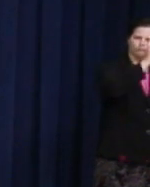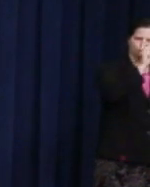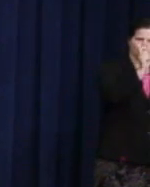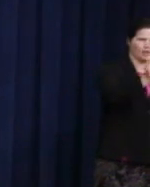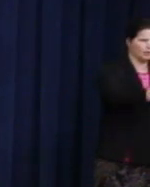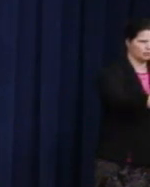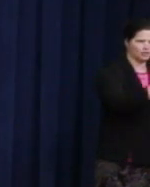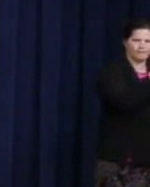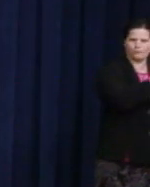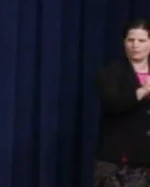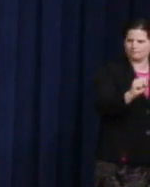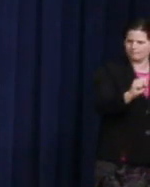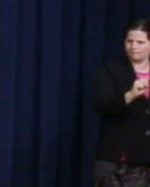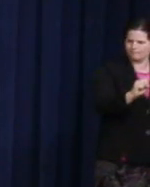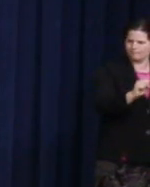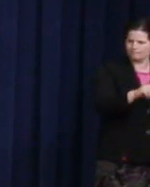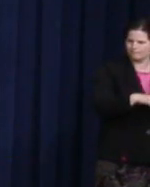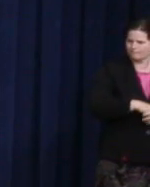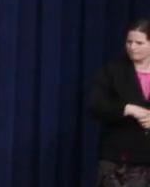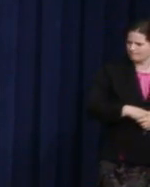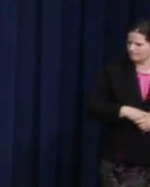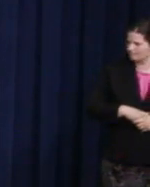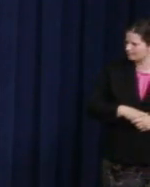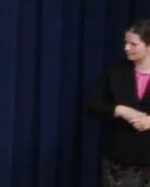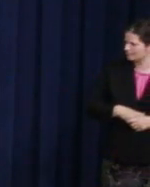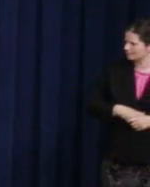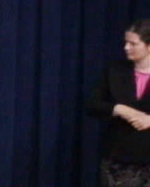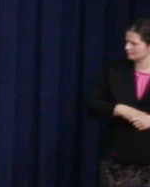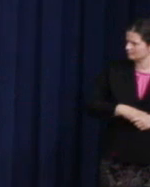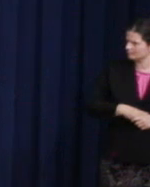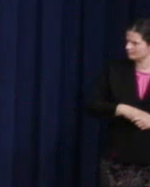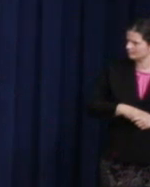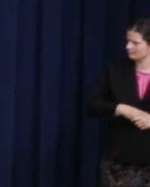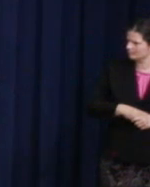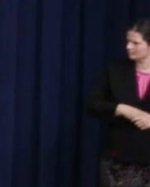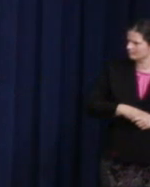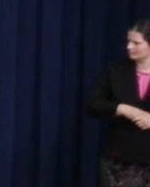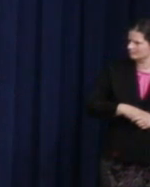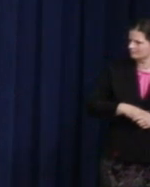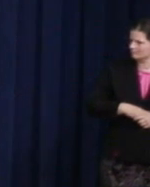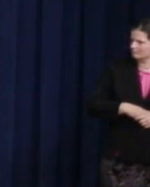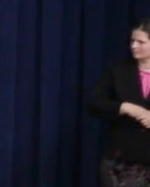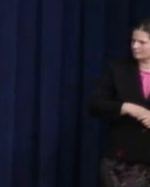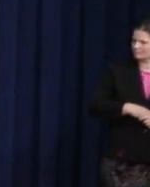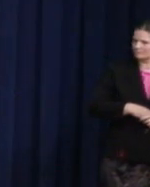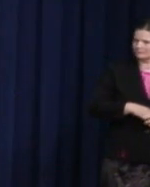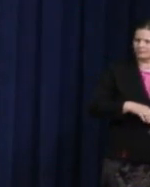Nancy Pelosi, on Castro Street, your beautiful